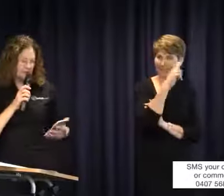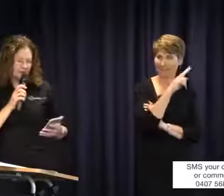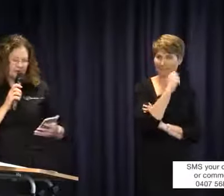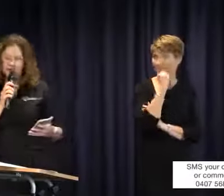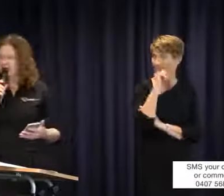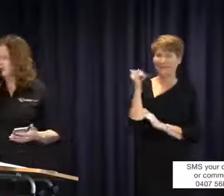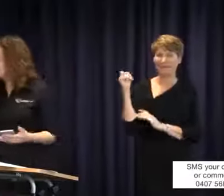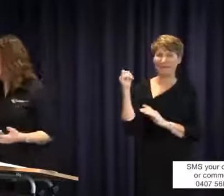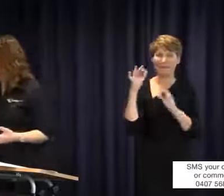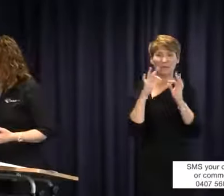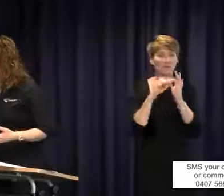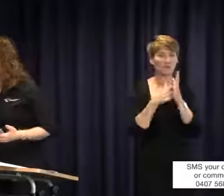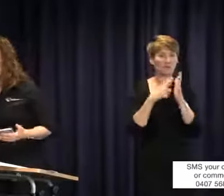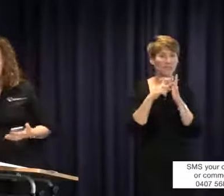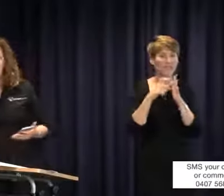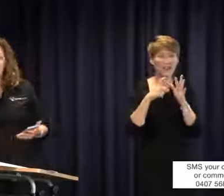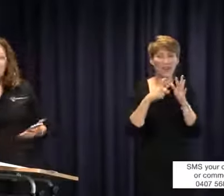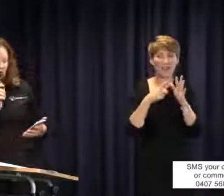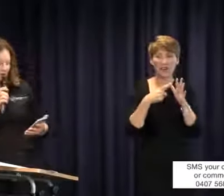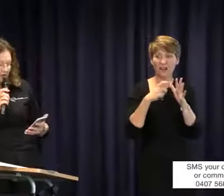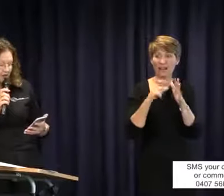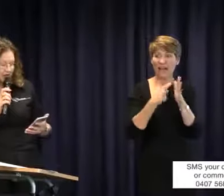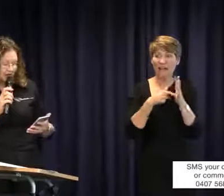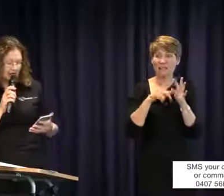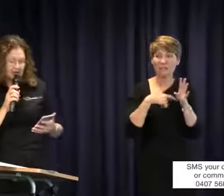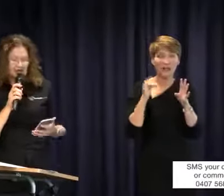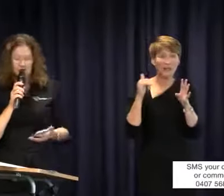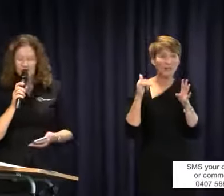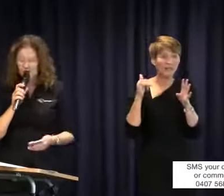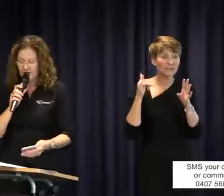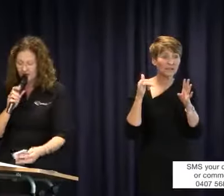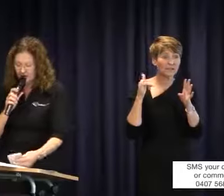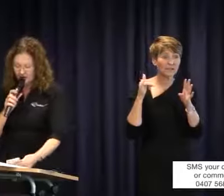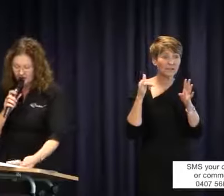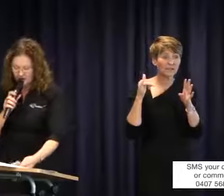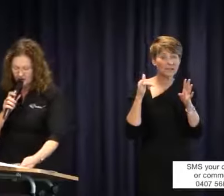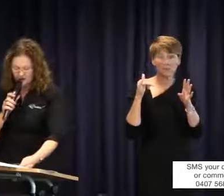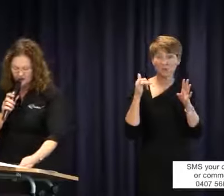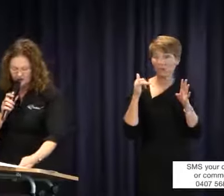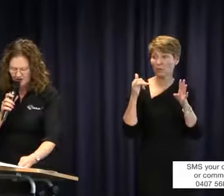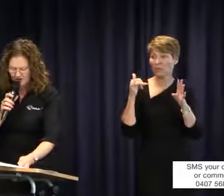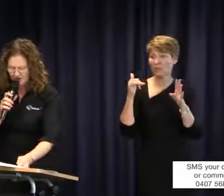Breda Carty, Julie is saying. You could possibly get in contact with La Trobe University here